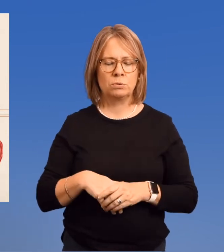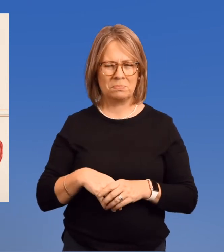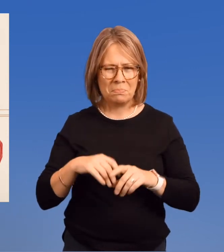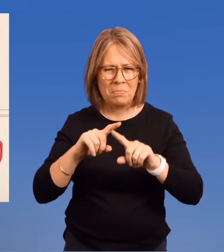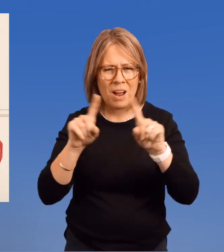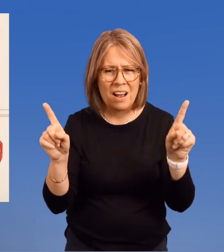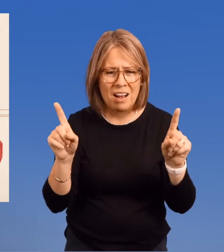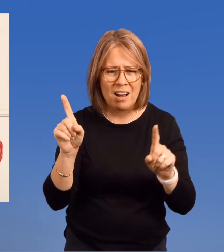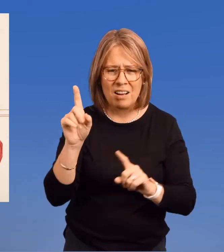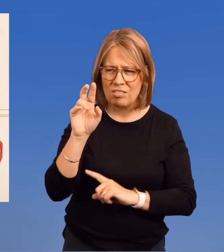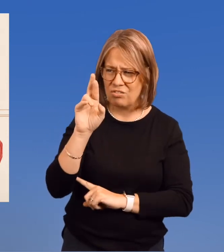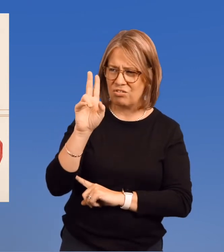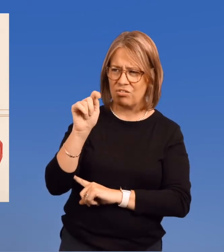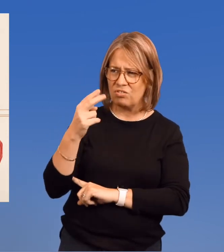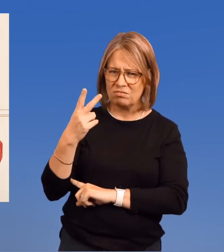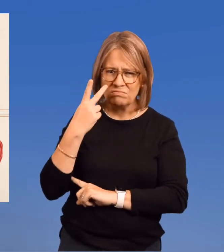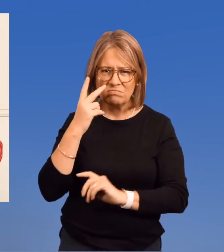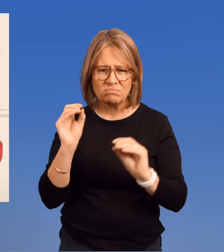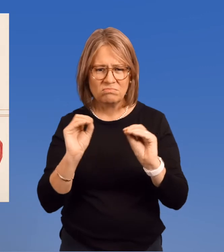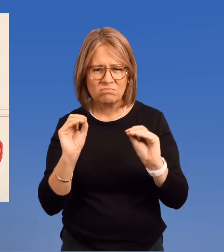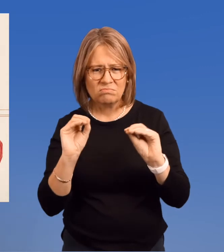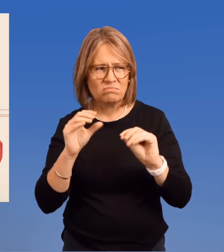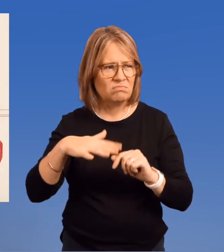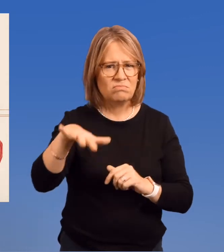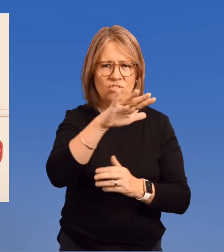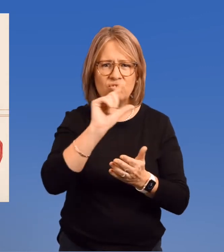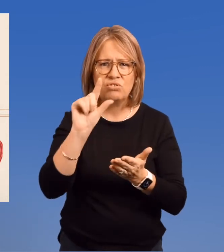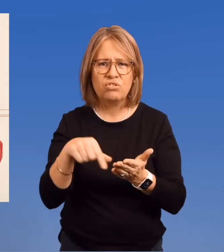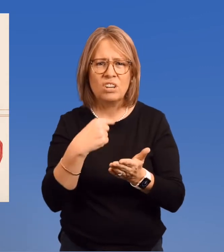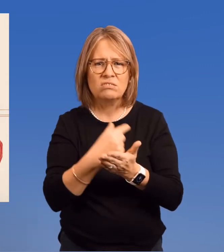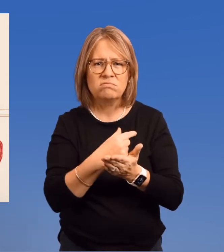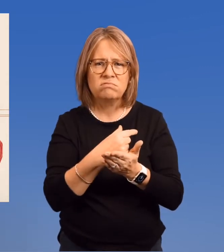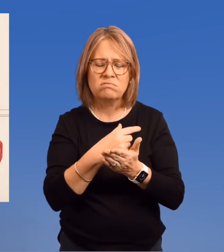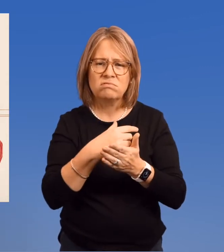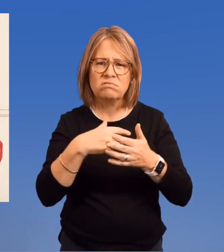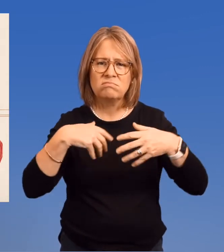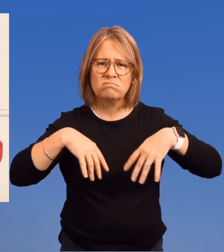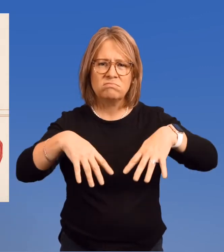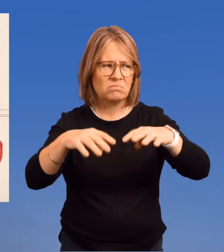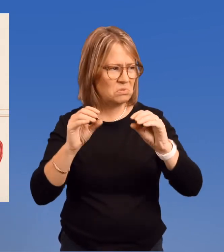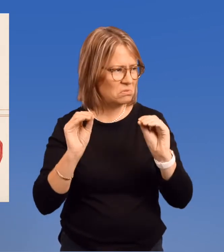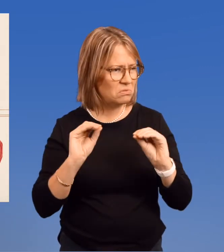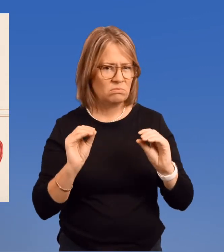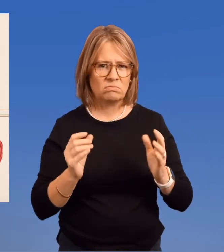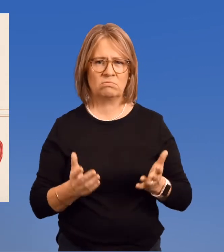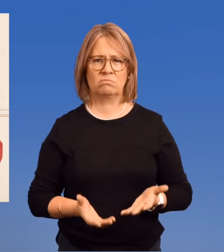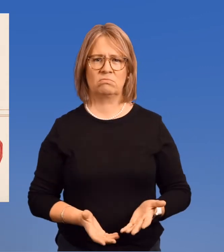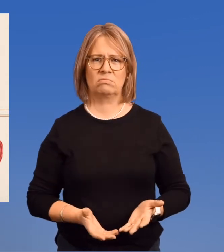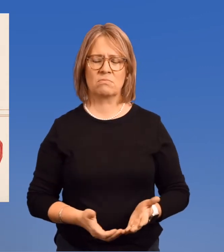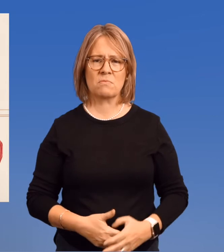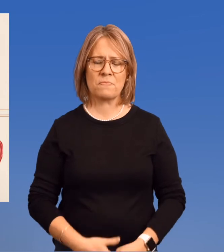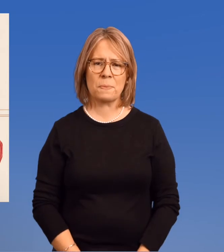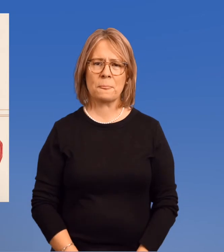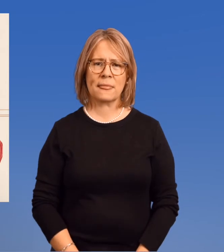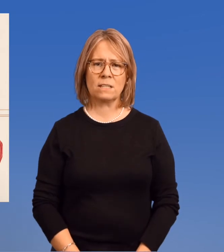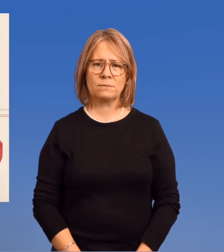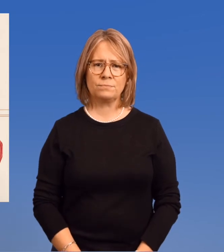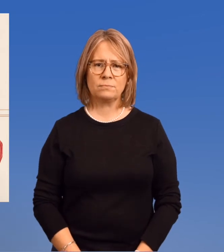but Ruth was nowhere to be seen at the ceremony.